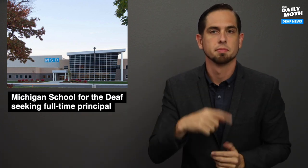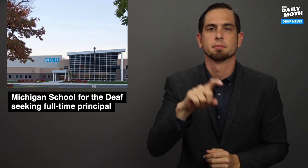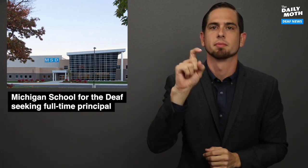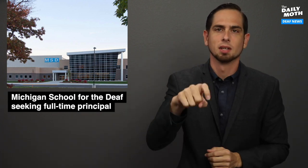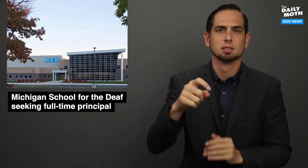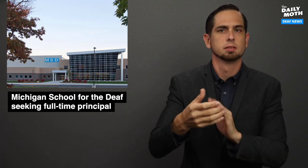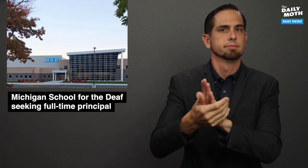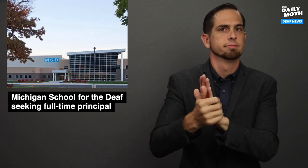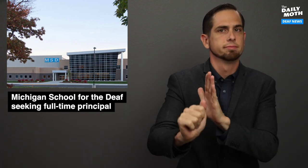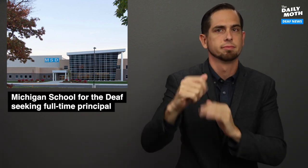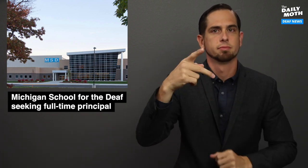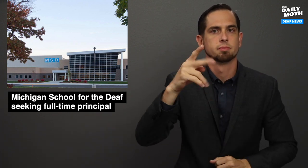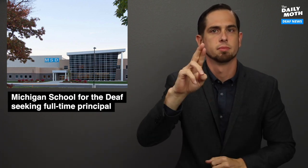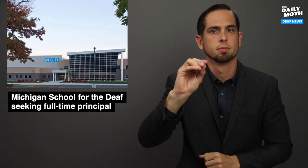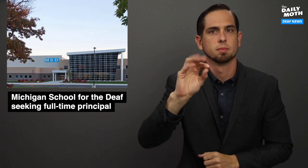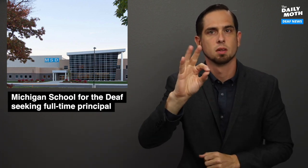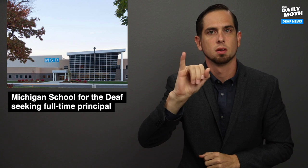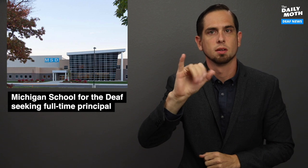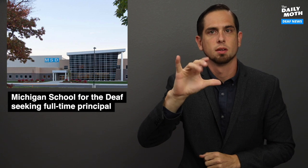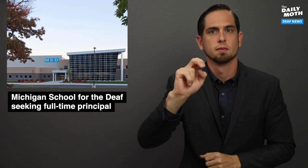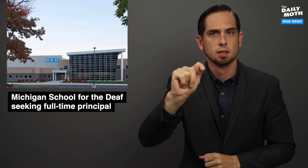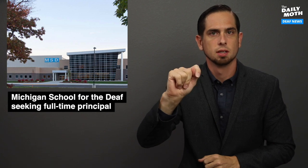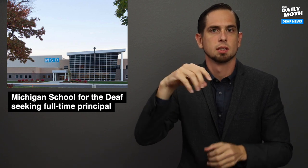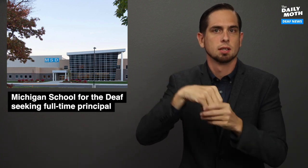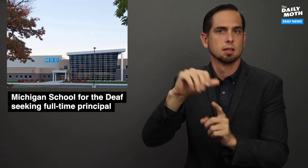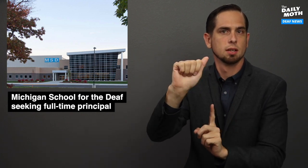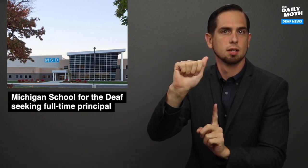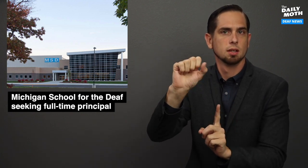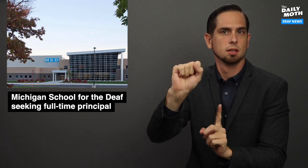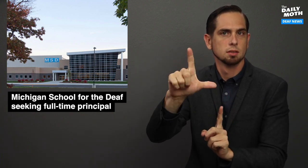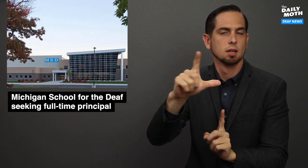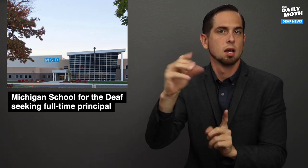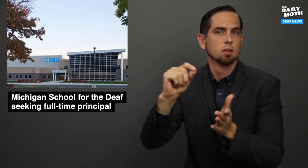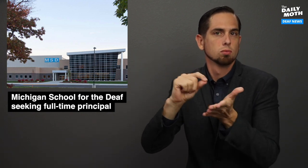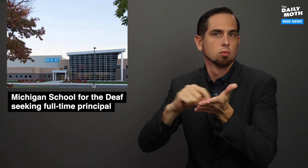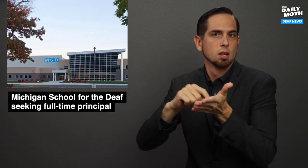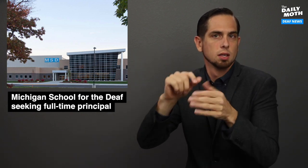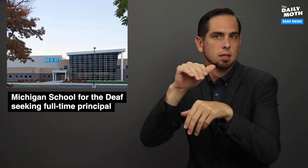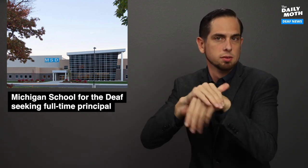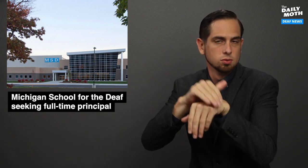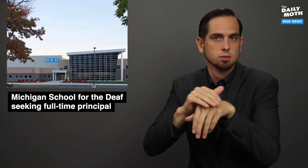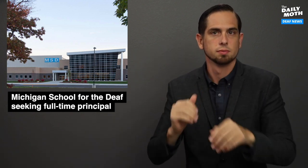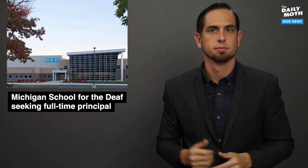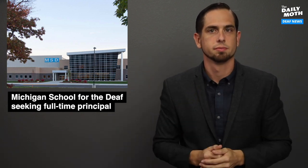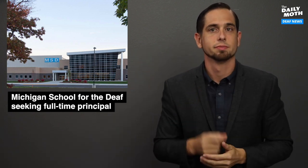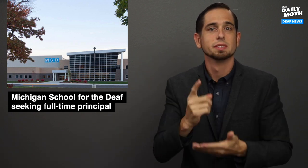and has to be "proficient in American Sign Language and written English."